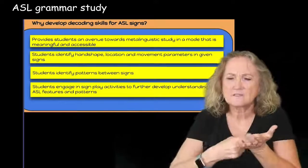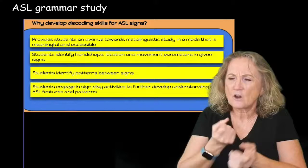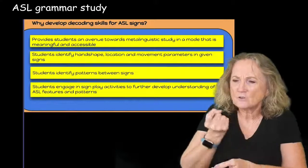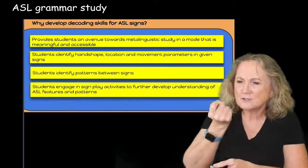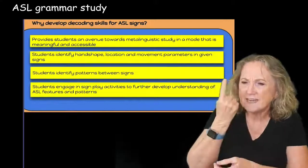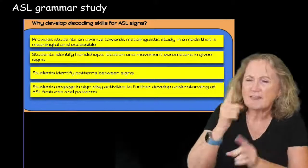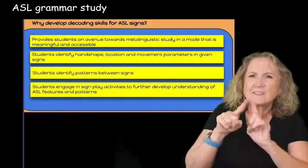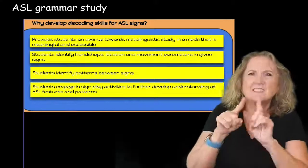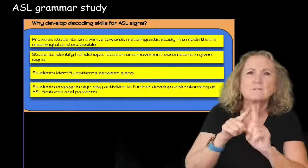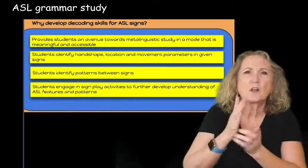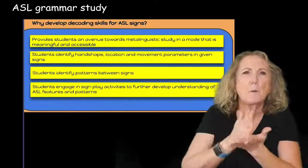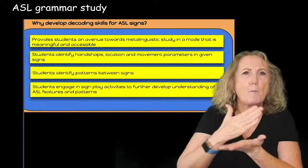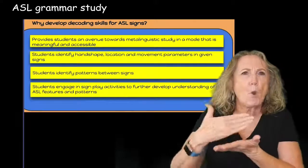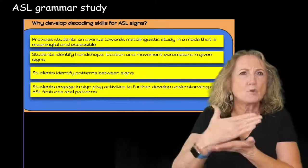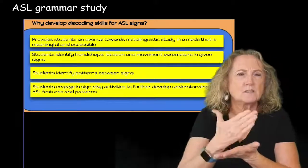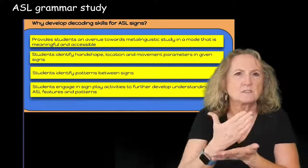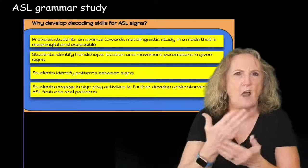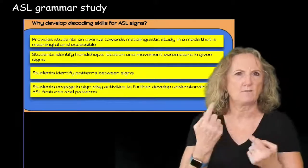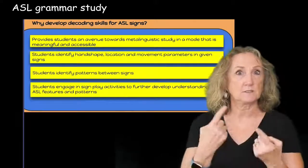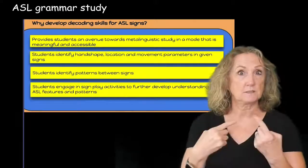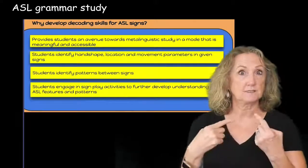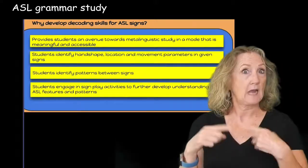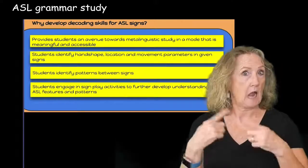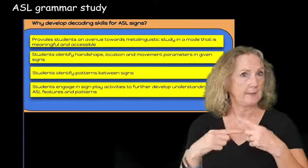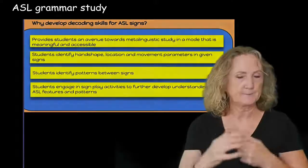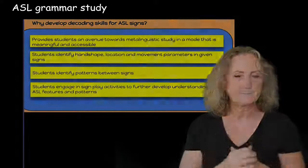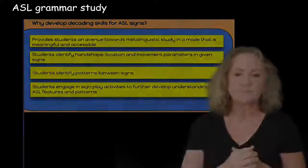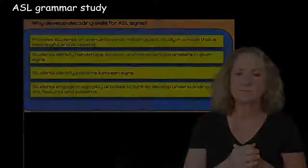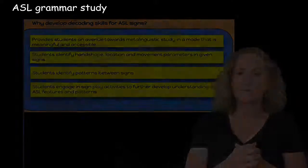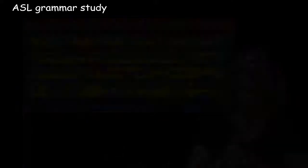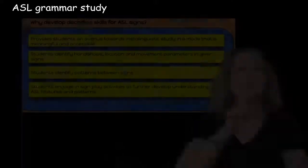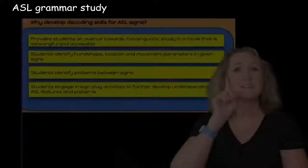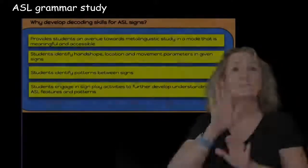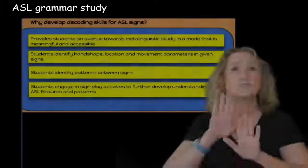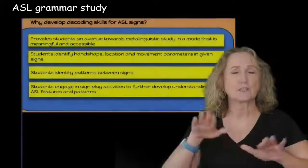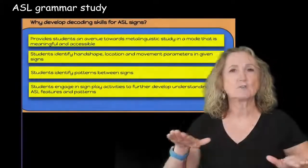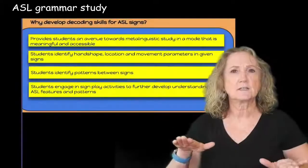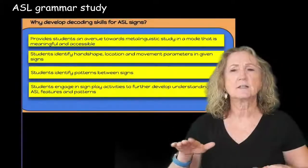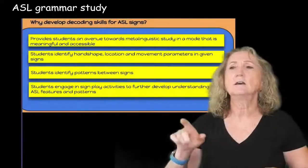to talk about and understand the